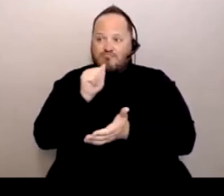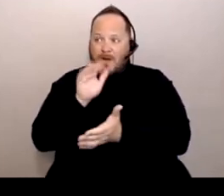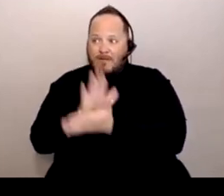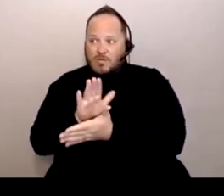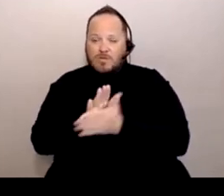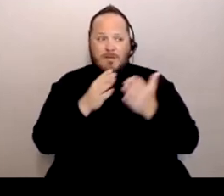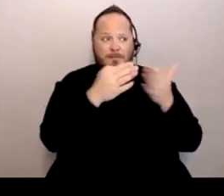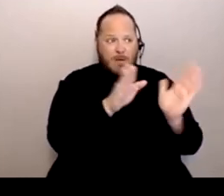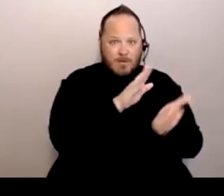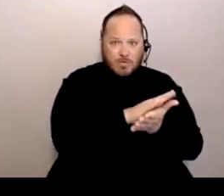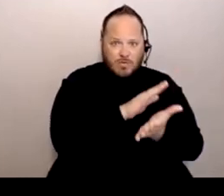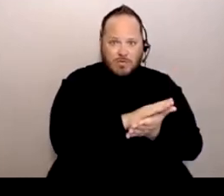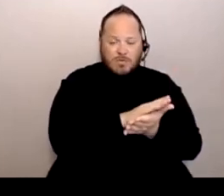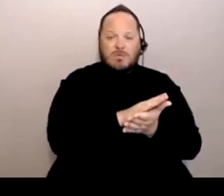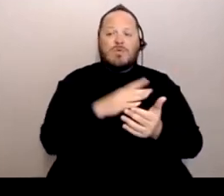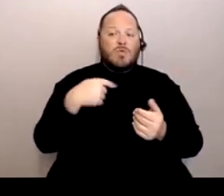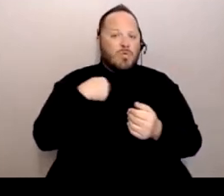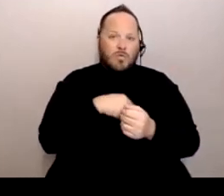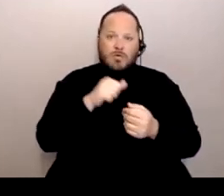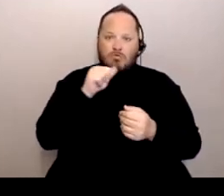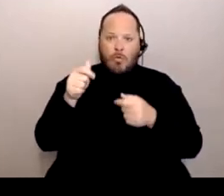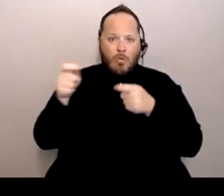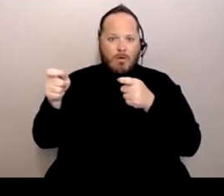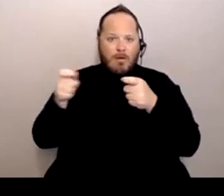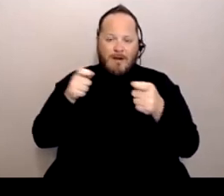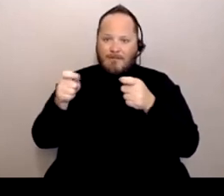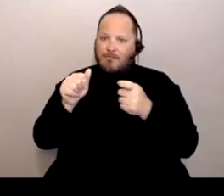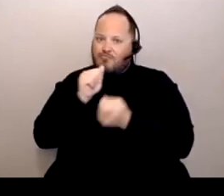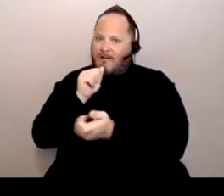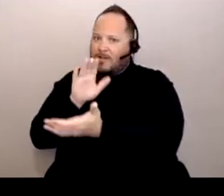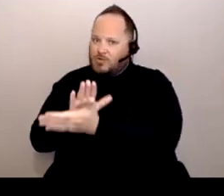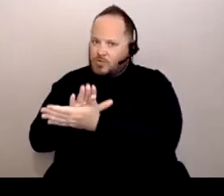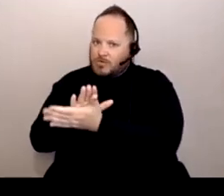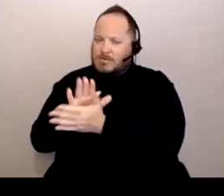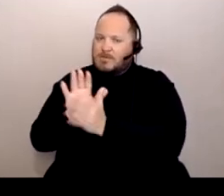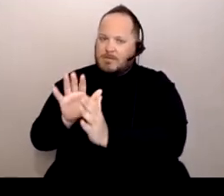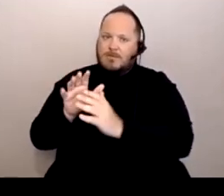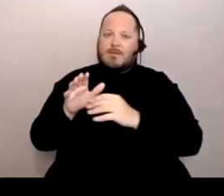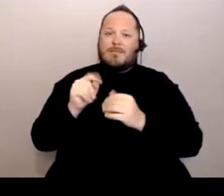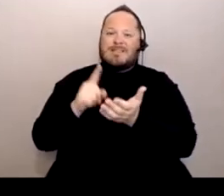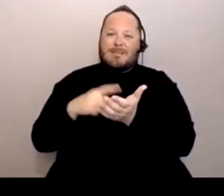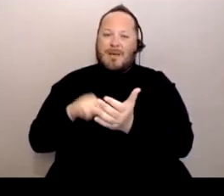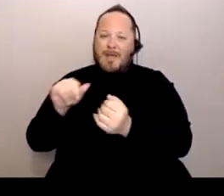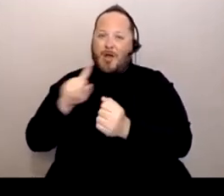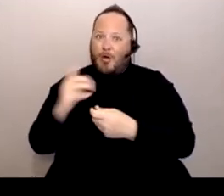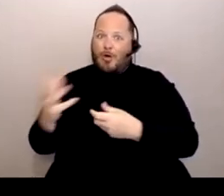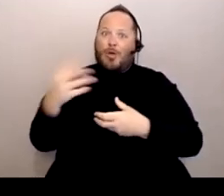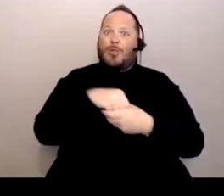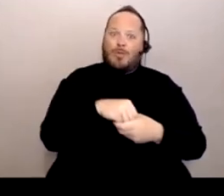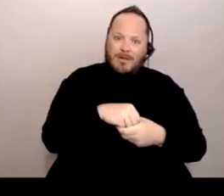although we don't govern private schools. But sometimes they're included in the plan.